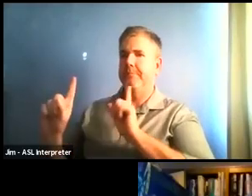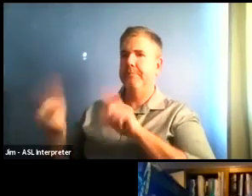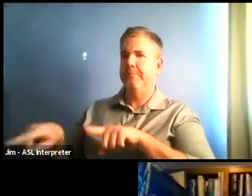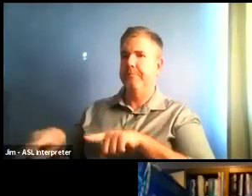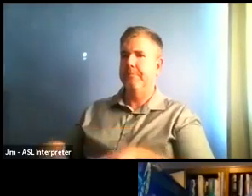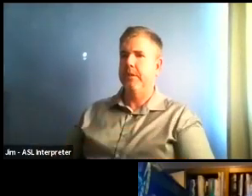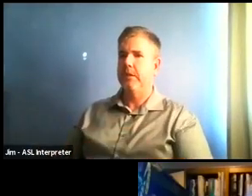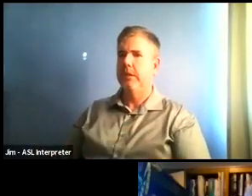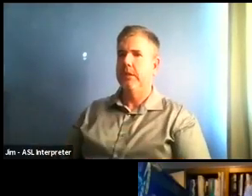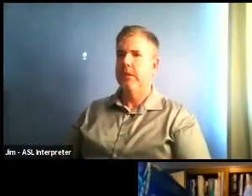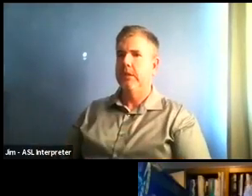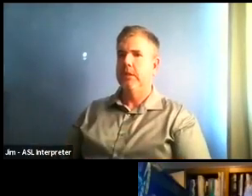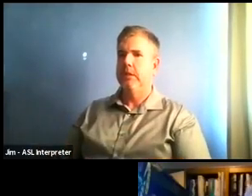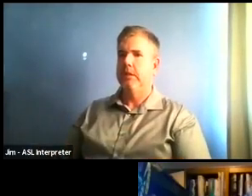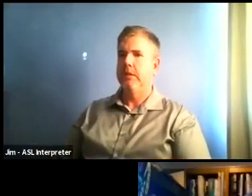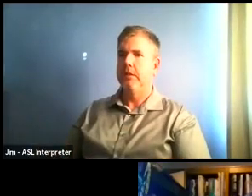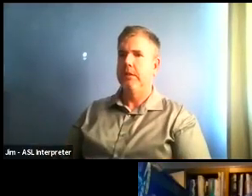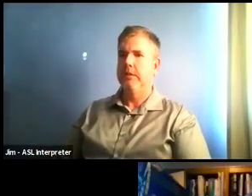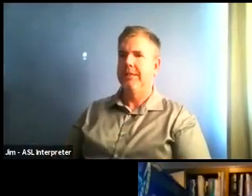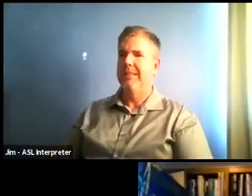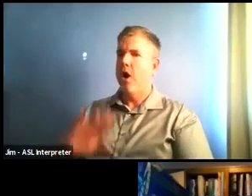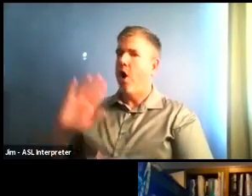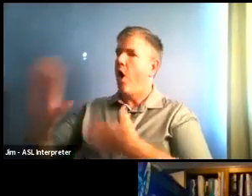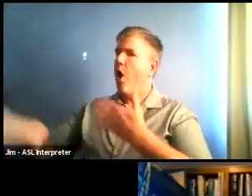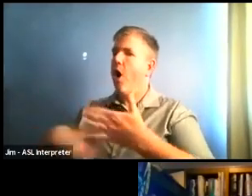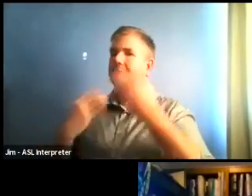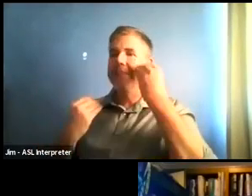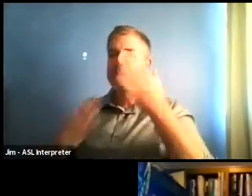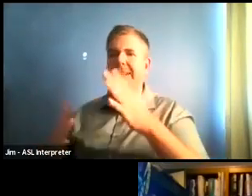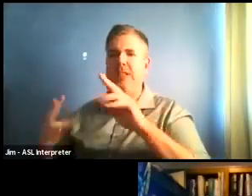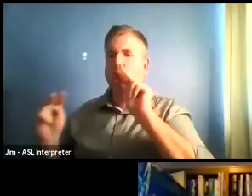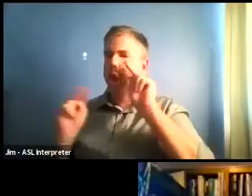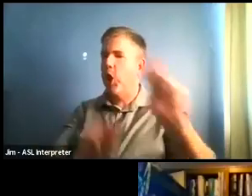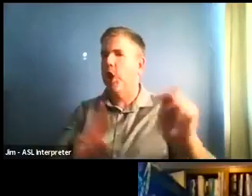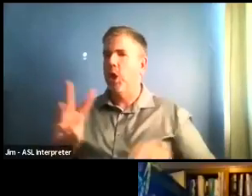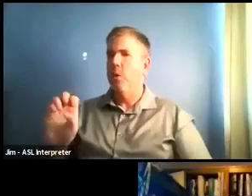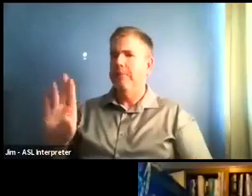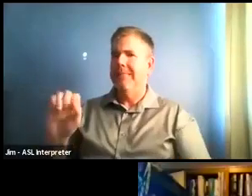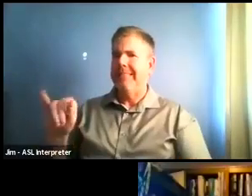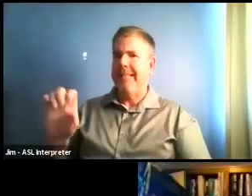No indoor such activities are allowed in the purple tier or tier one.